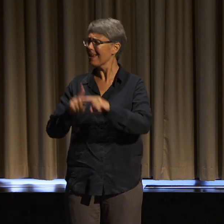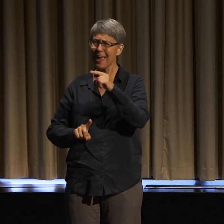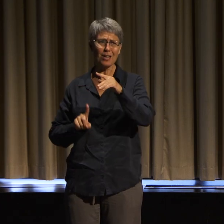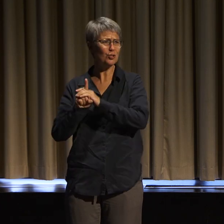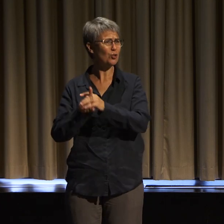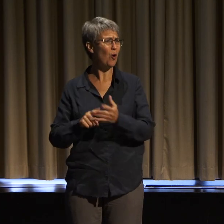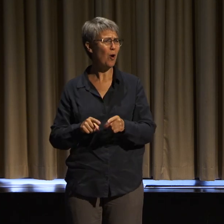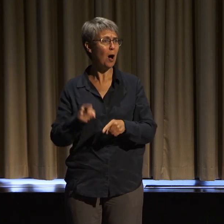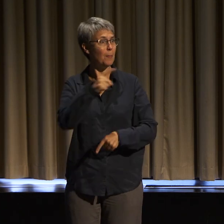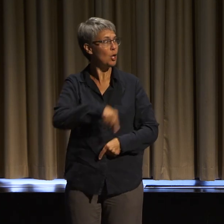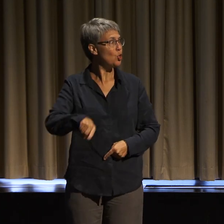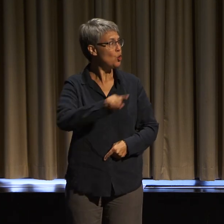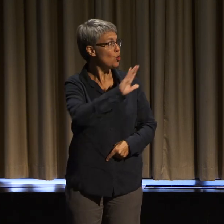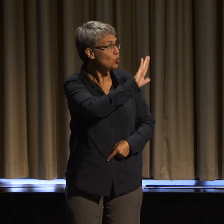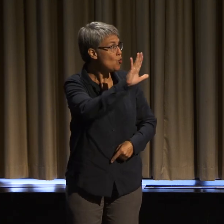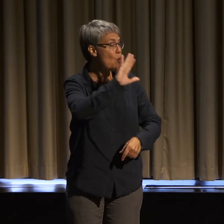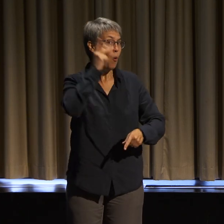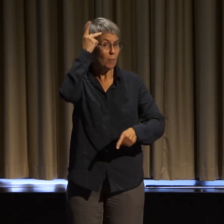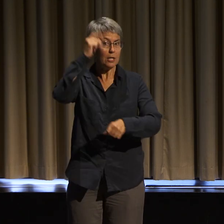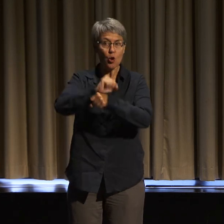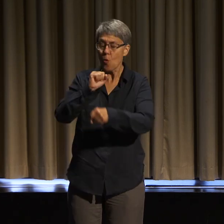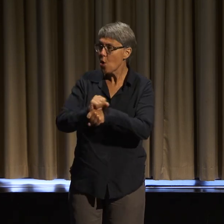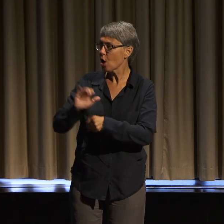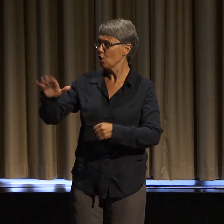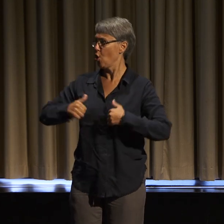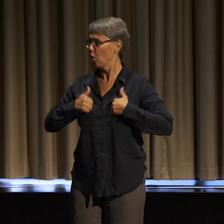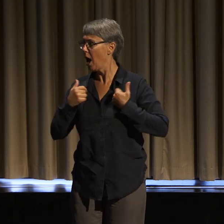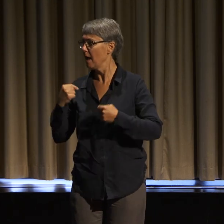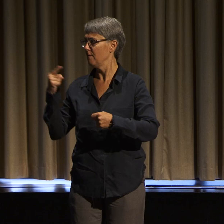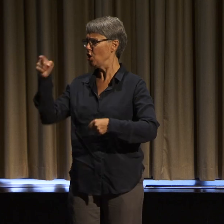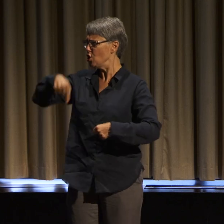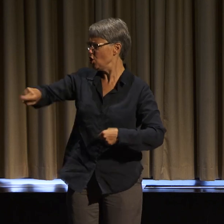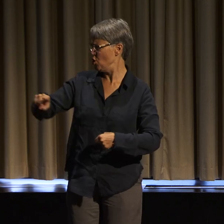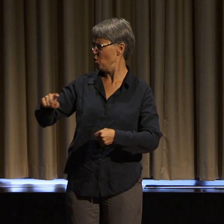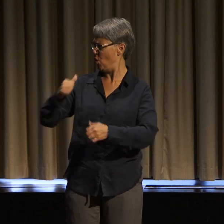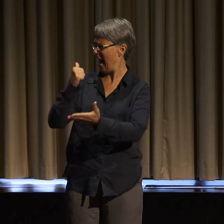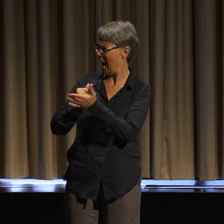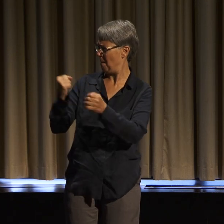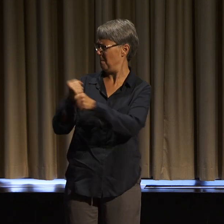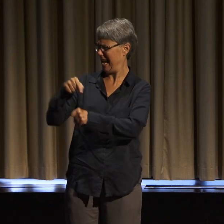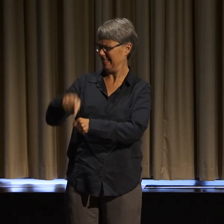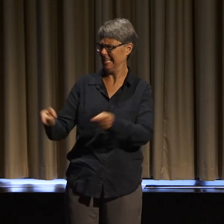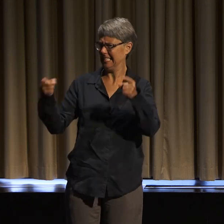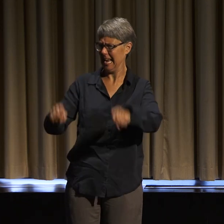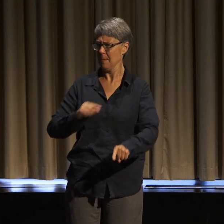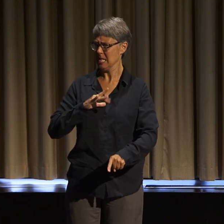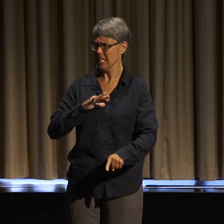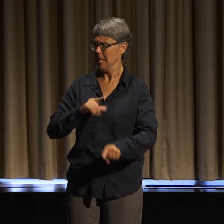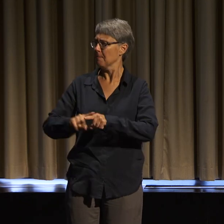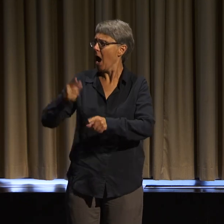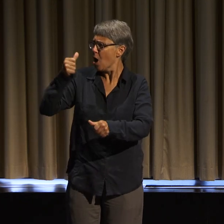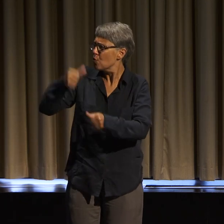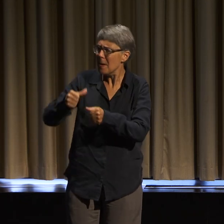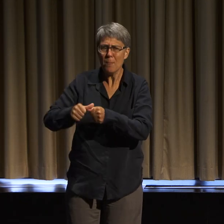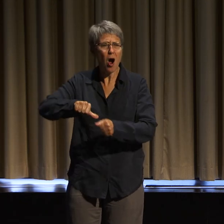this is our lives, we seek out these spaces, we create them, and just to keep remembering that so many folks will never